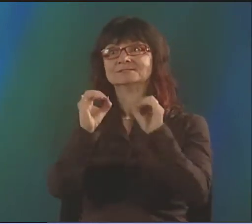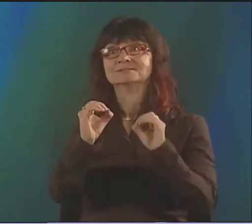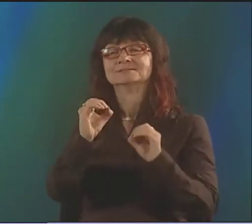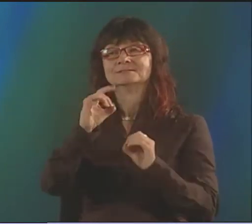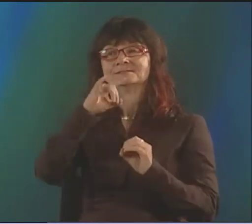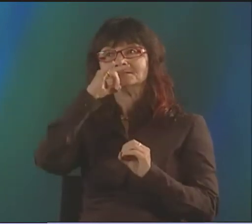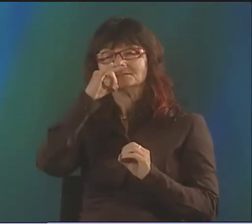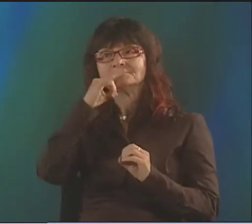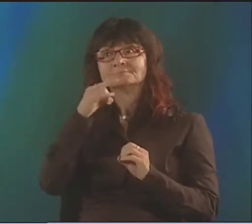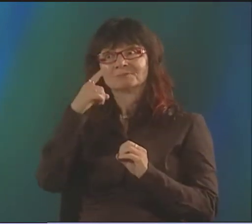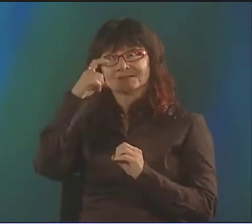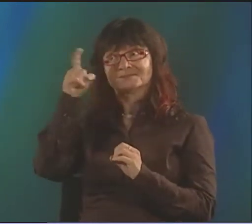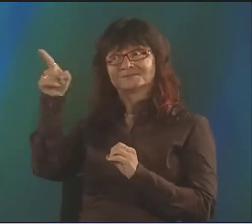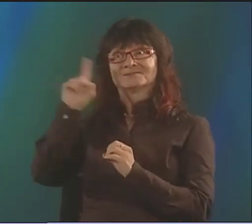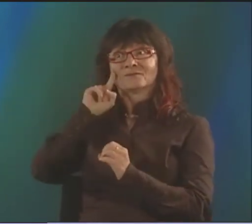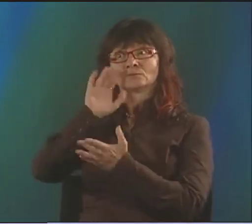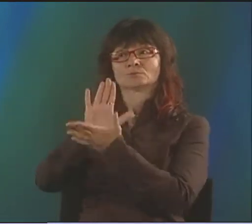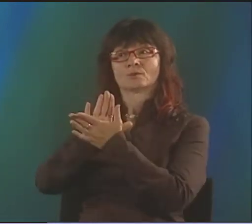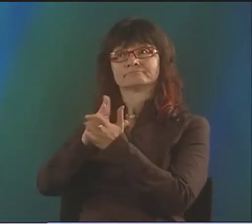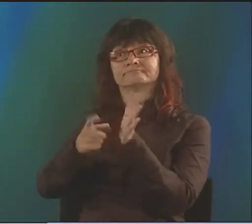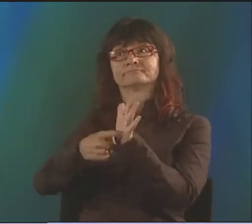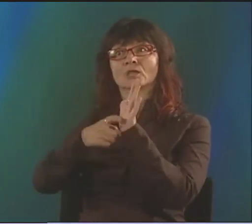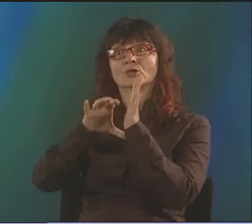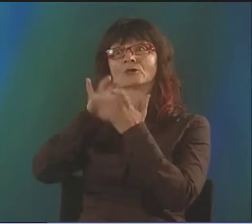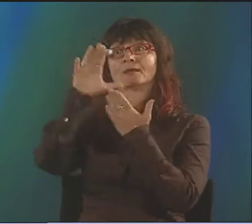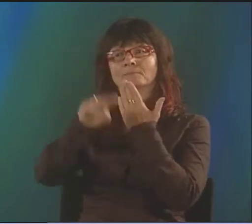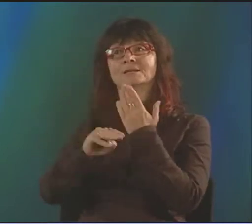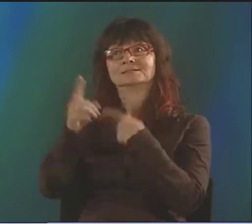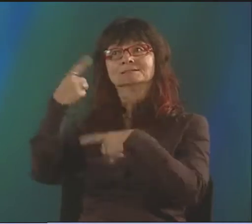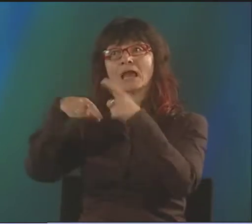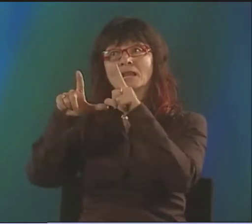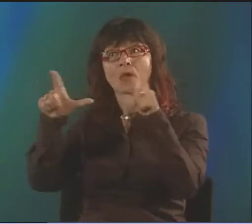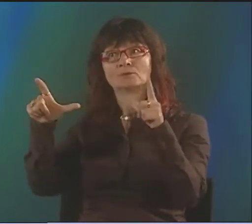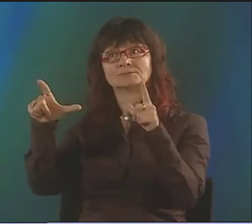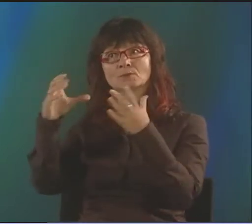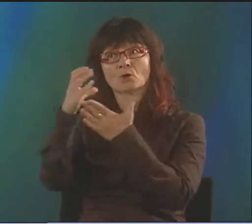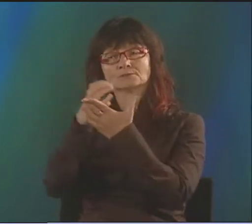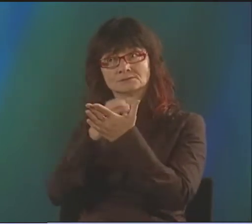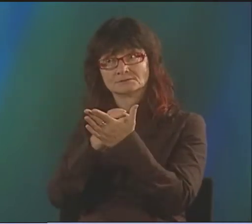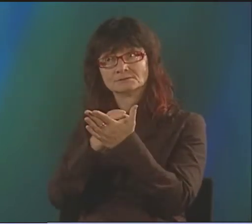AND THIS VIDEO IS USED IN ALL THE SCHOOLS FOR THE DEAF IN SWEDEN TO TEACH DEAF CHILDREN SIGN LANGUAGE